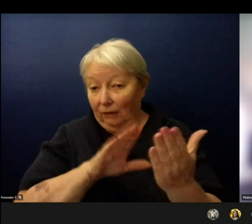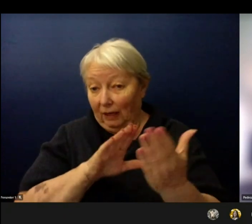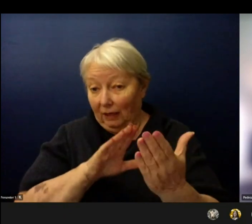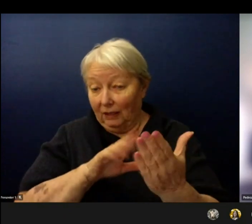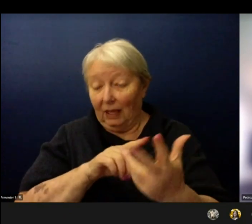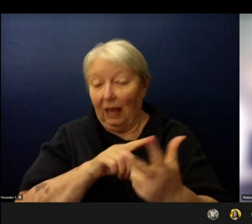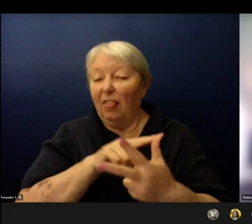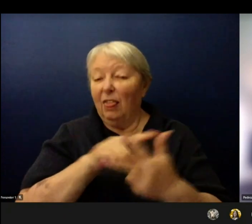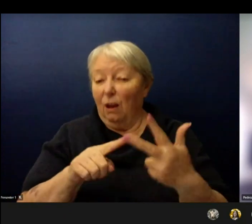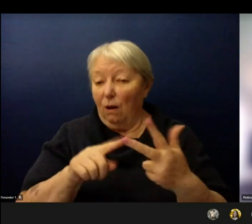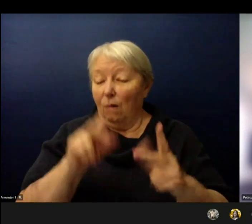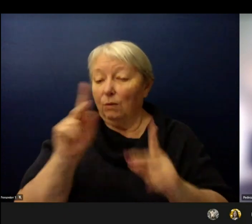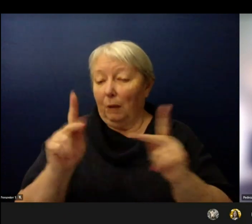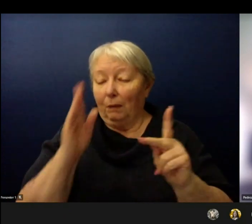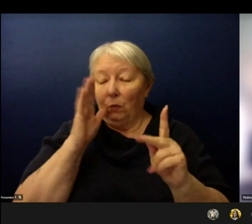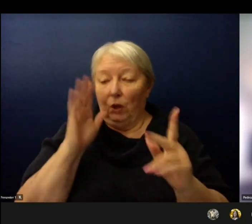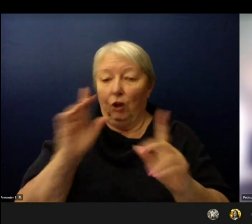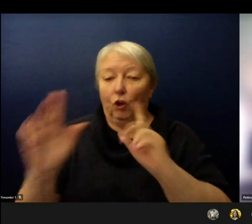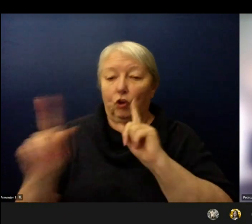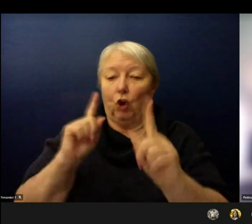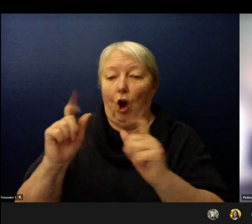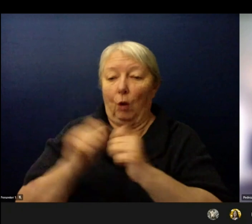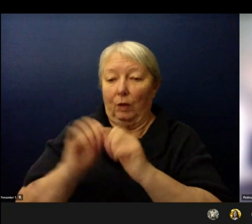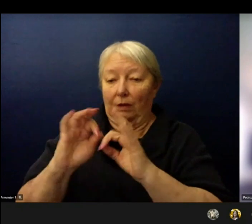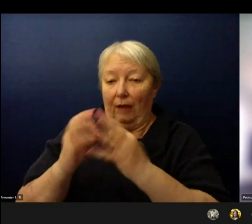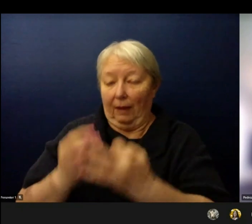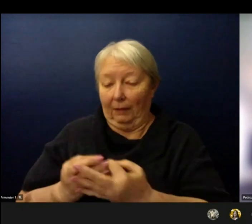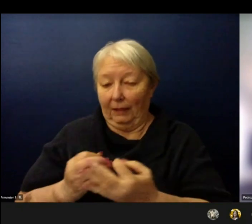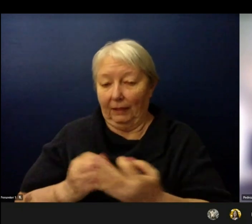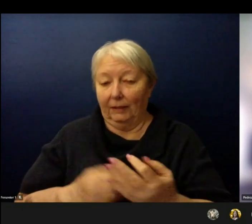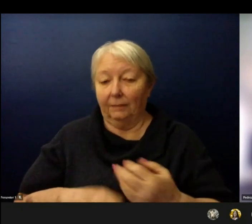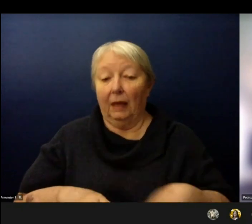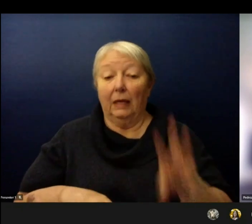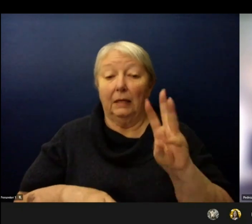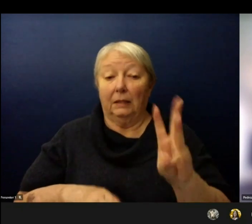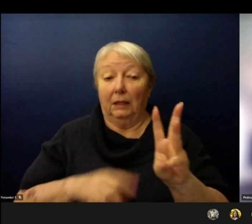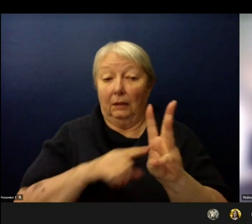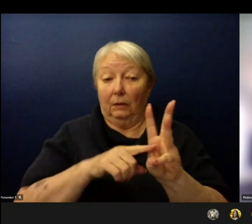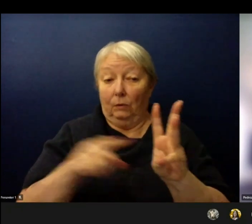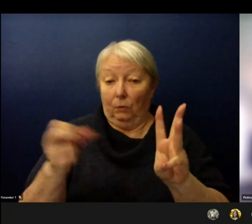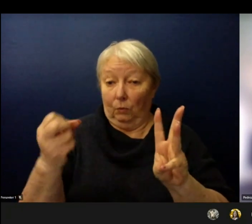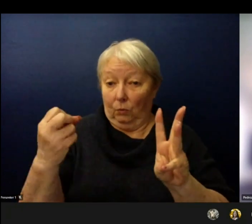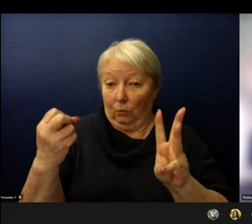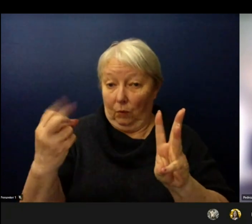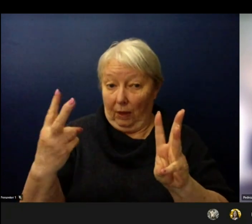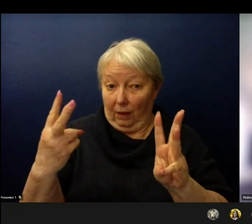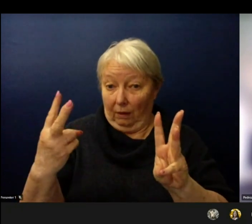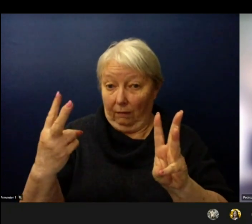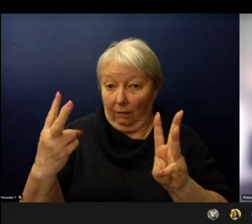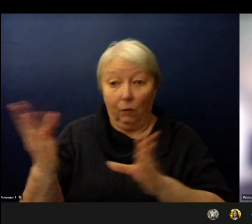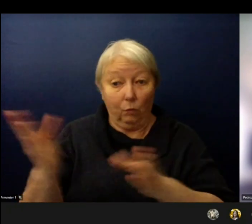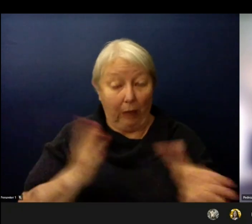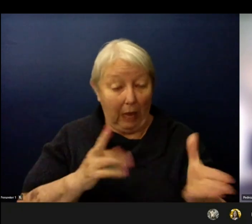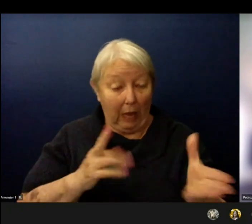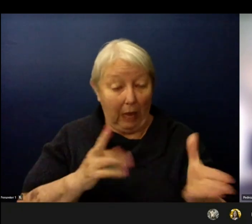6-12 intent to enroll surveys went out to all families all secondary families Friday night.